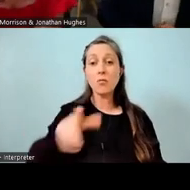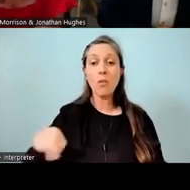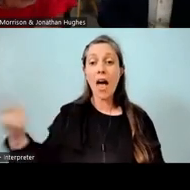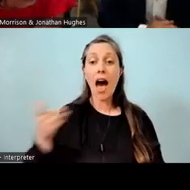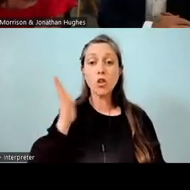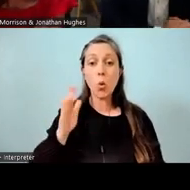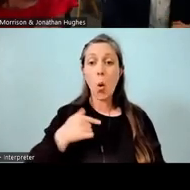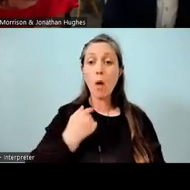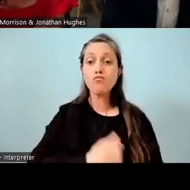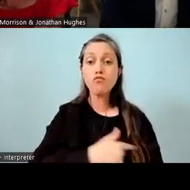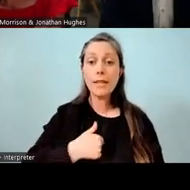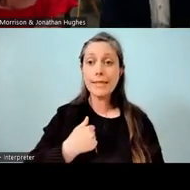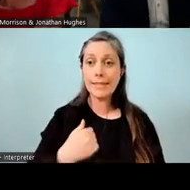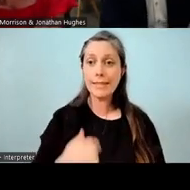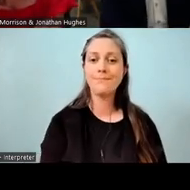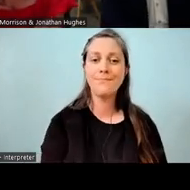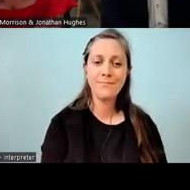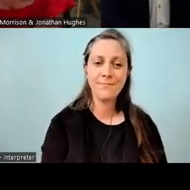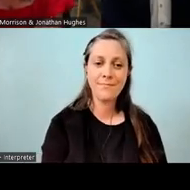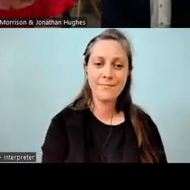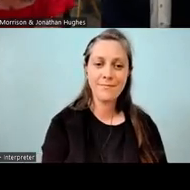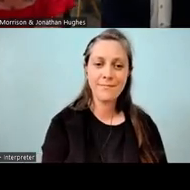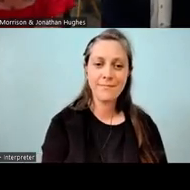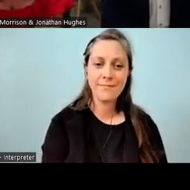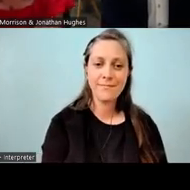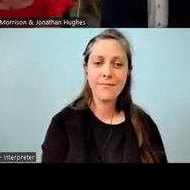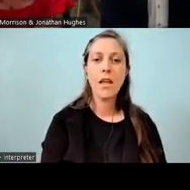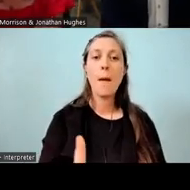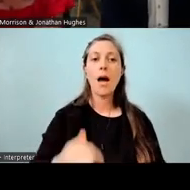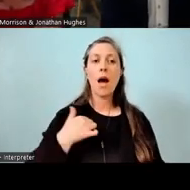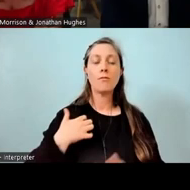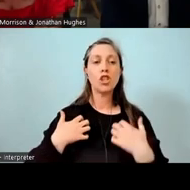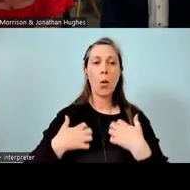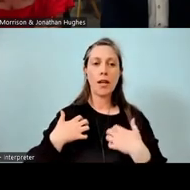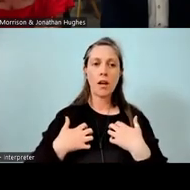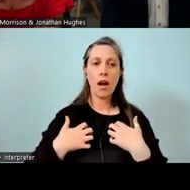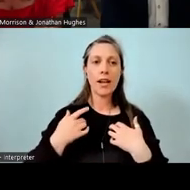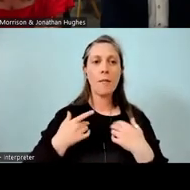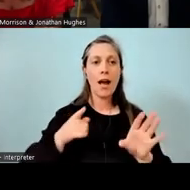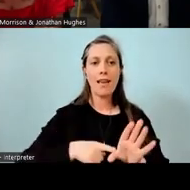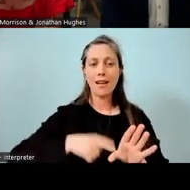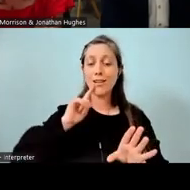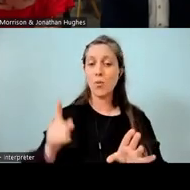I promise, cross my heart. But I'm very excited that my potiki, my youngest will get to be with Whaea Keeghan again